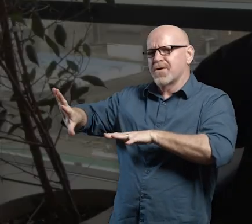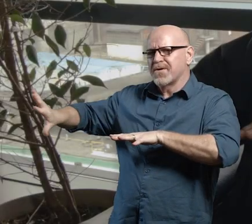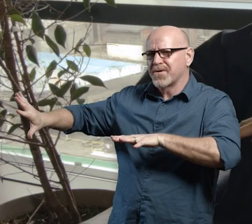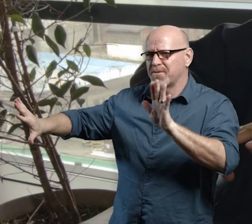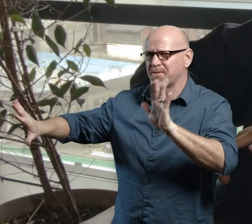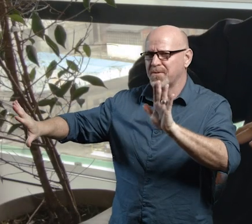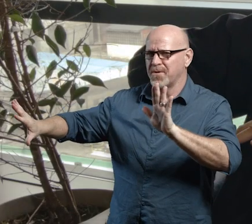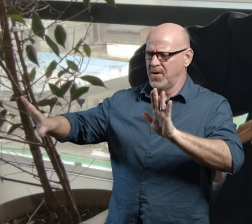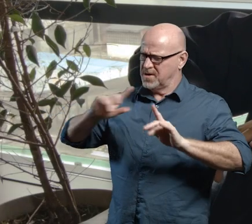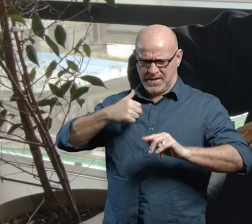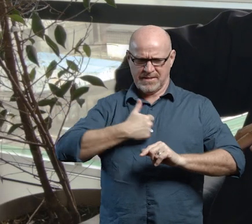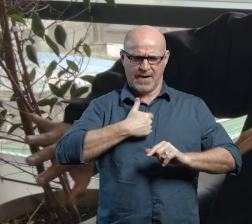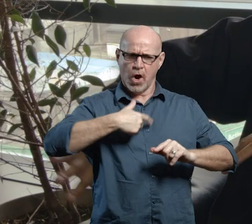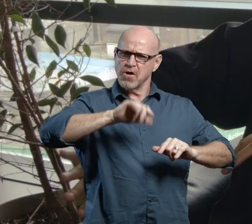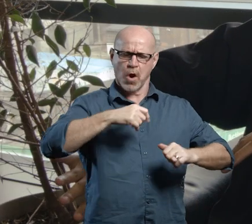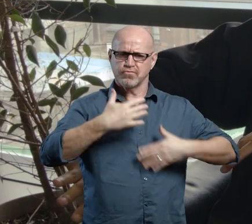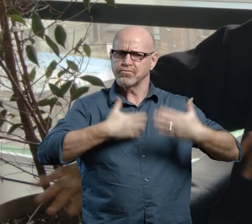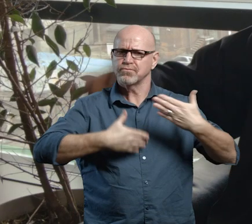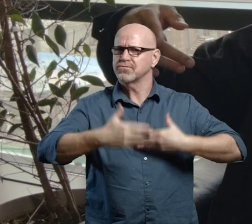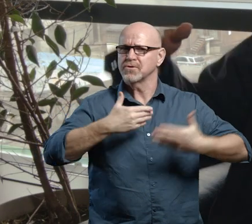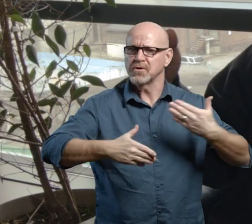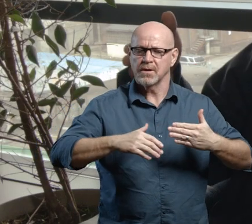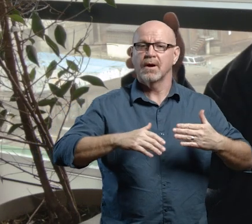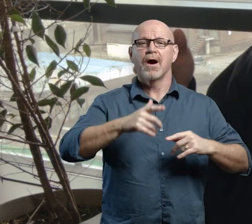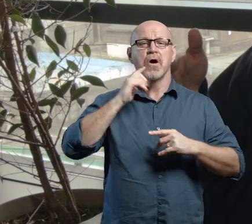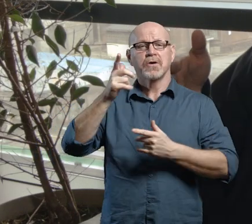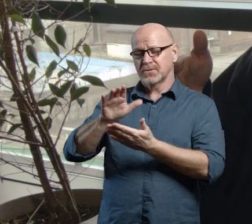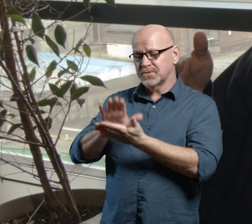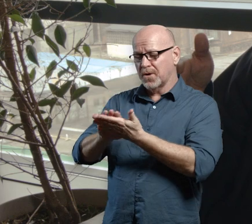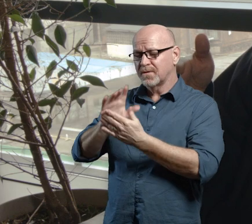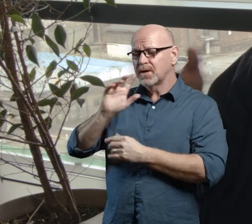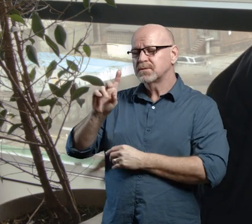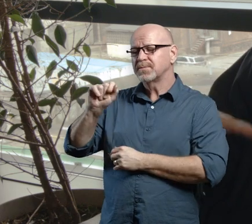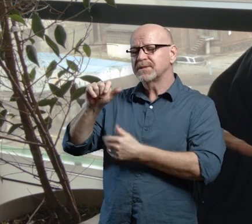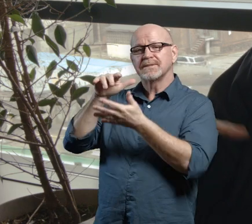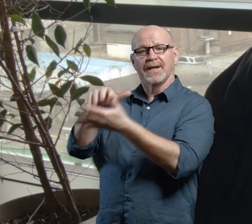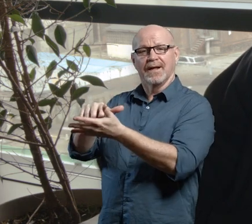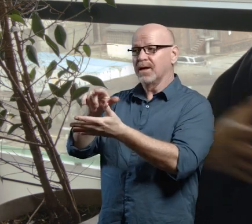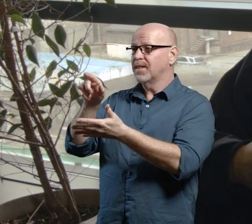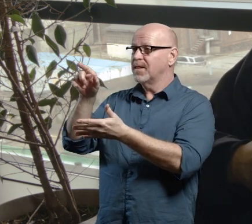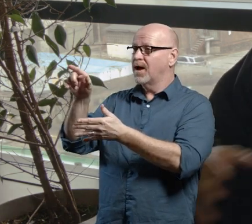allies is, is is not a good thing. That's why I don't put School of Disability Studies as an ally; I put them as a co- partner.